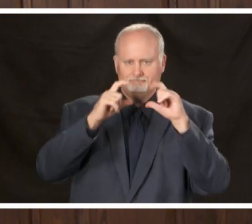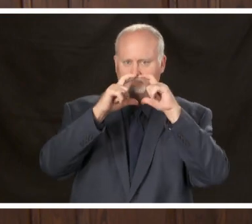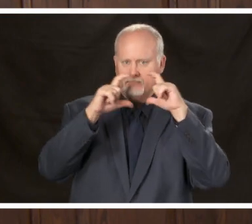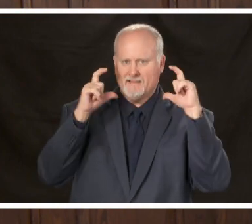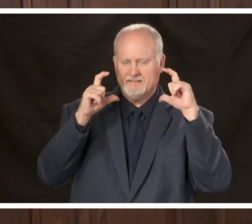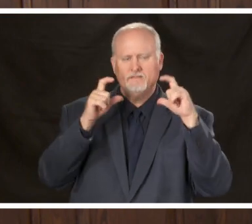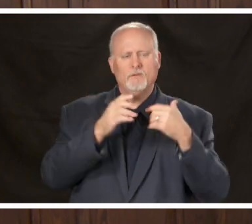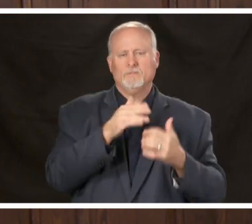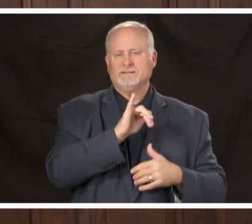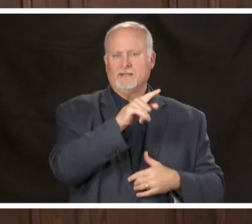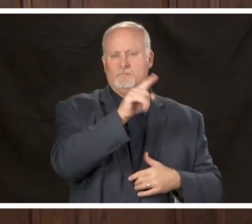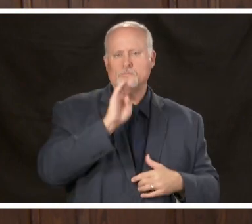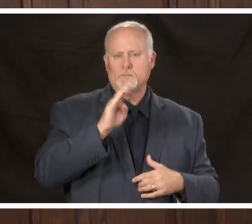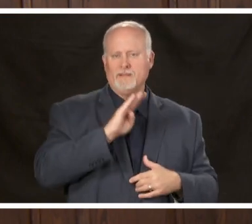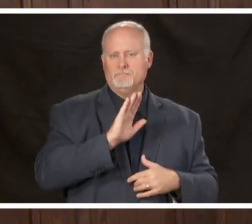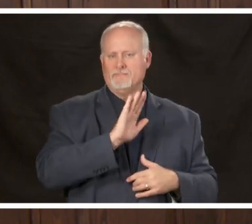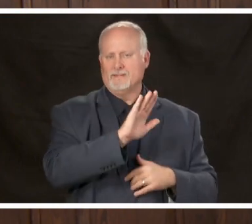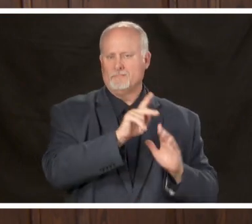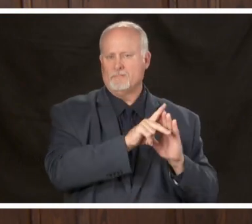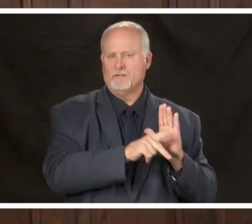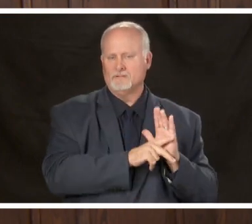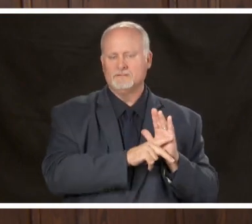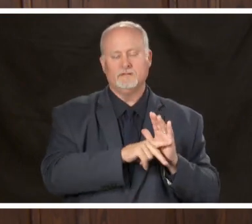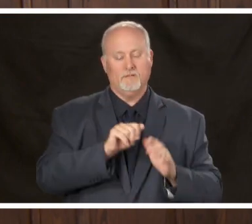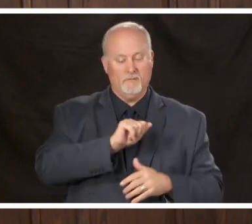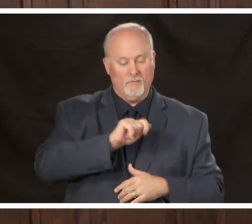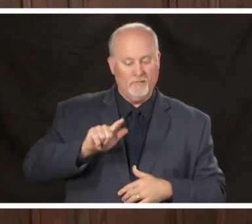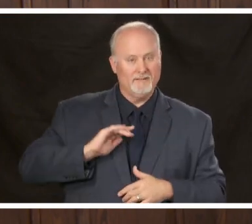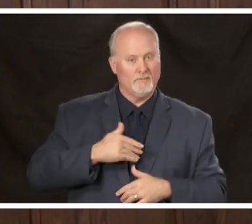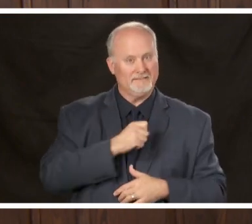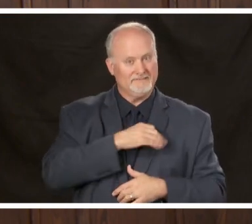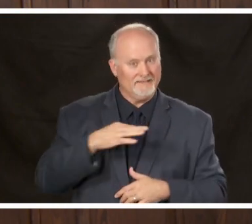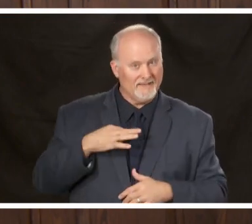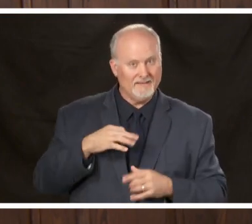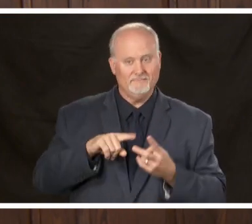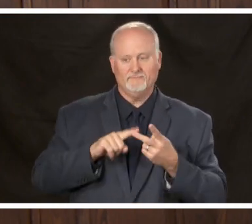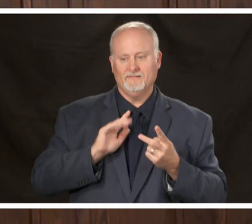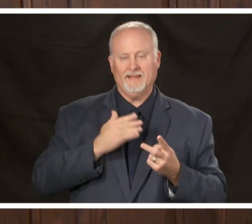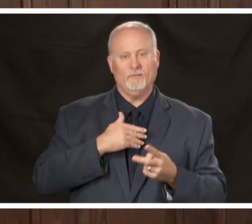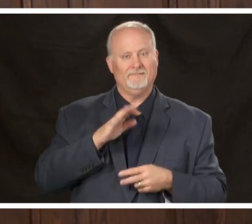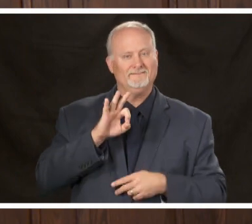Birmingham's ordinance and all of our staff and faculty and patients and